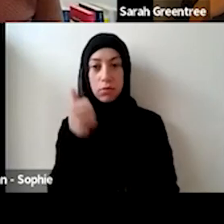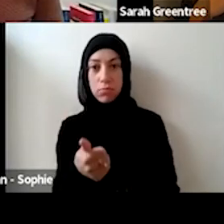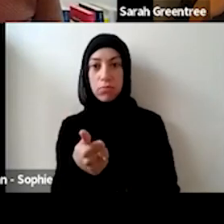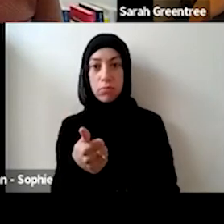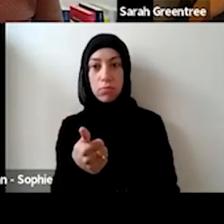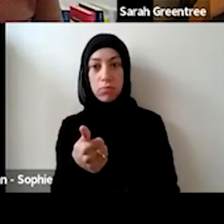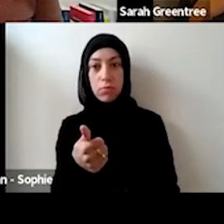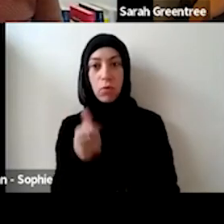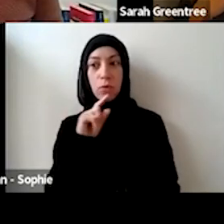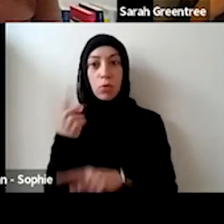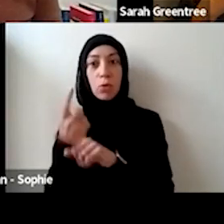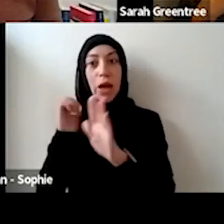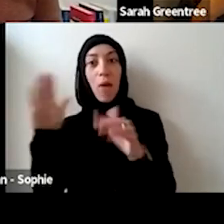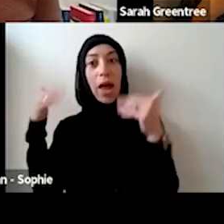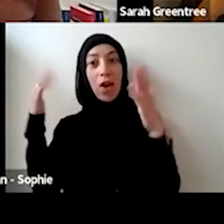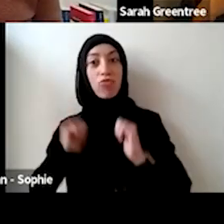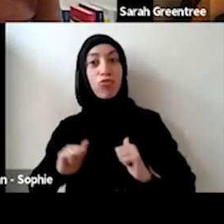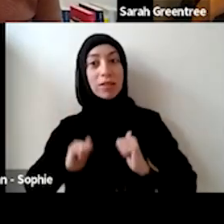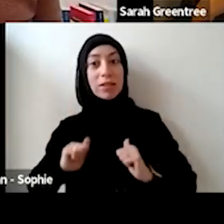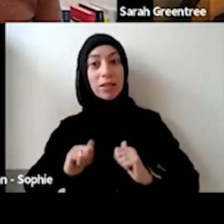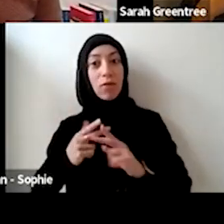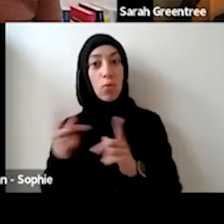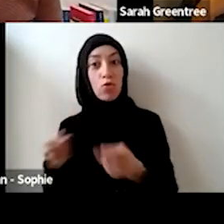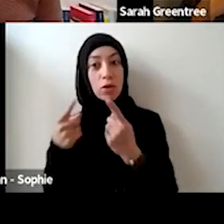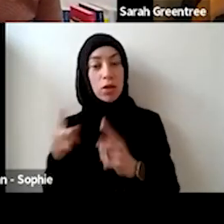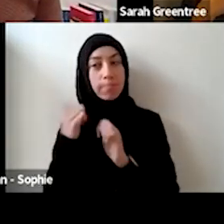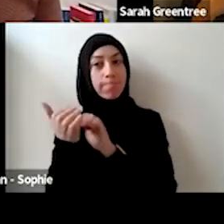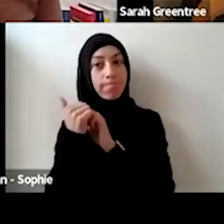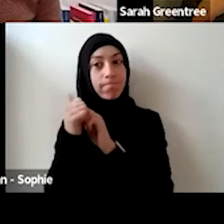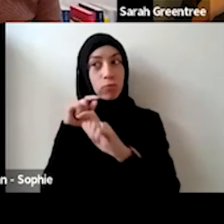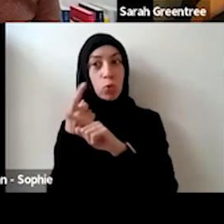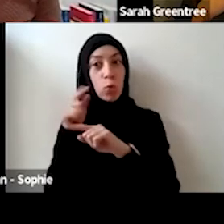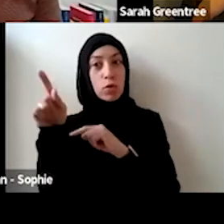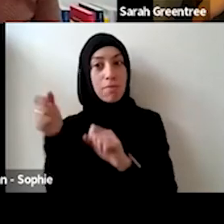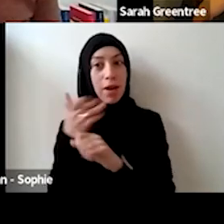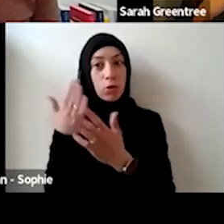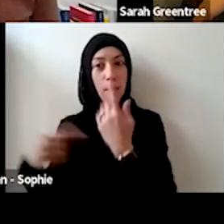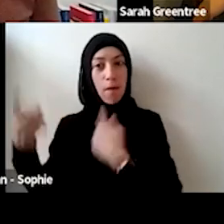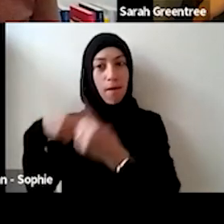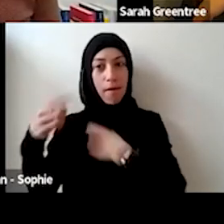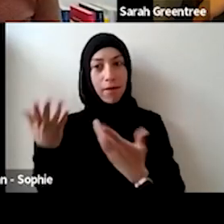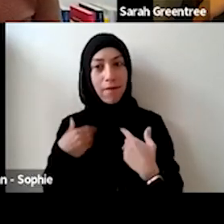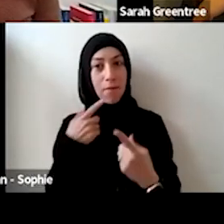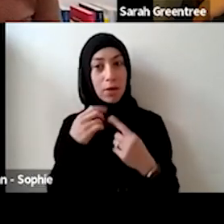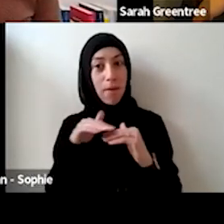head of practice of music and just really talk around around around that and that fit